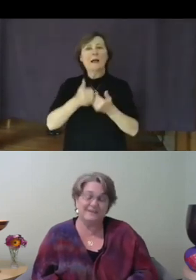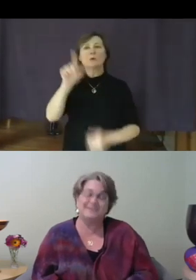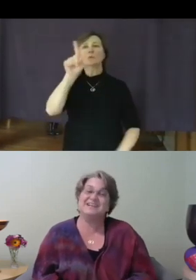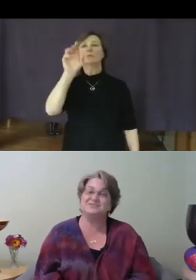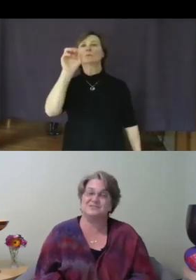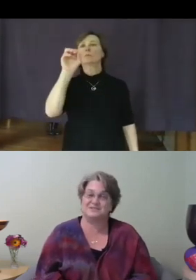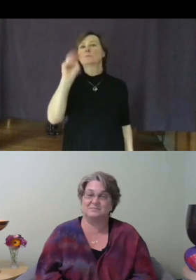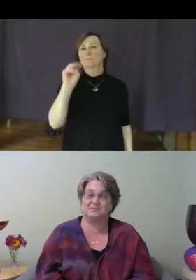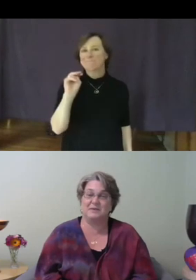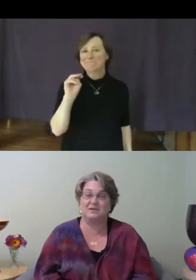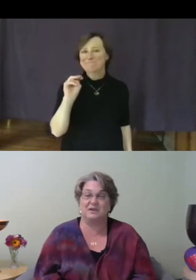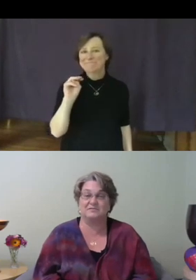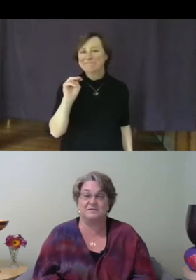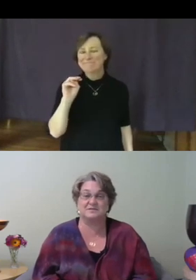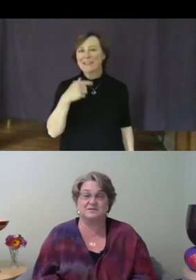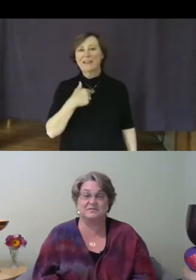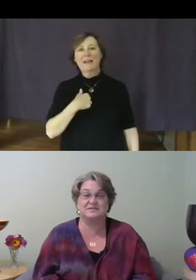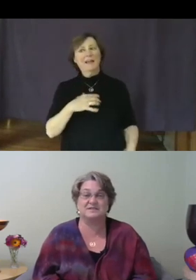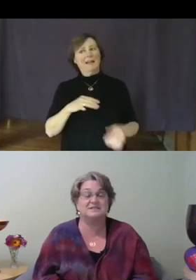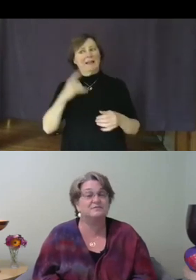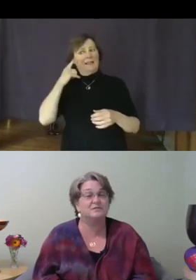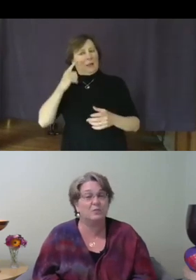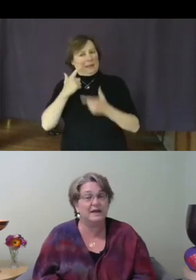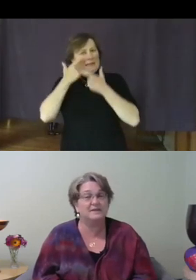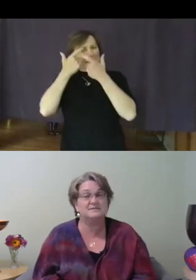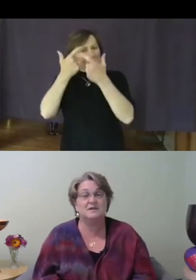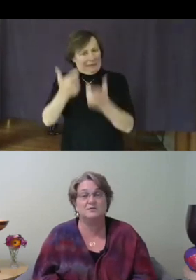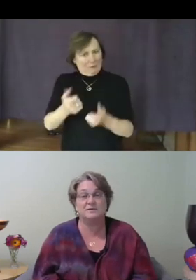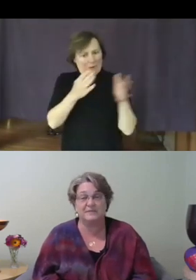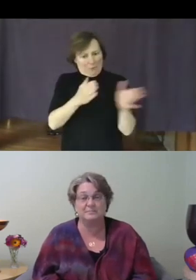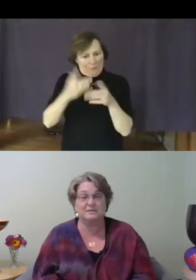it interesting, preparing for the service, the different ways we've implemented